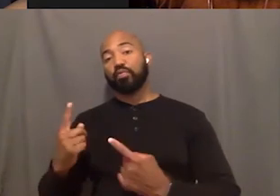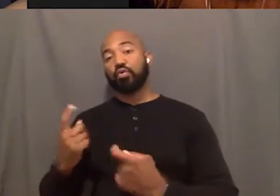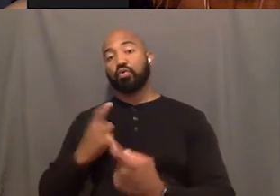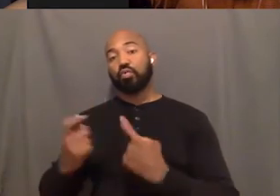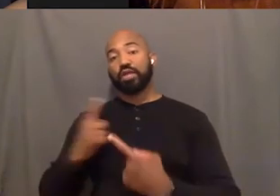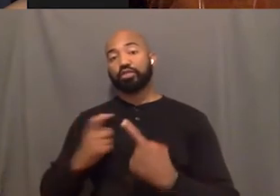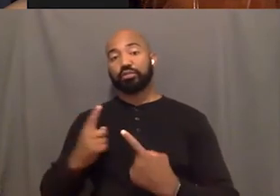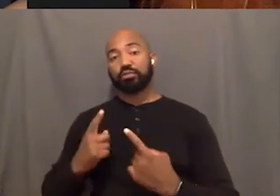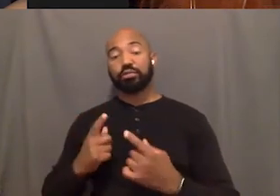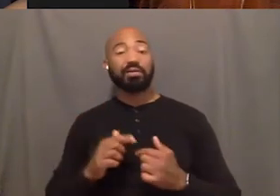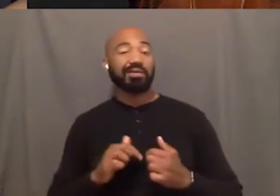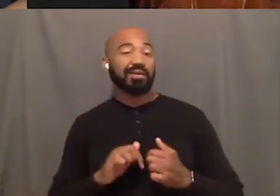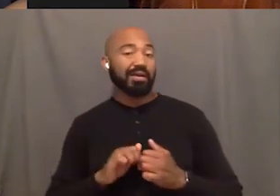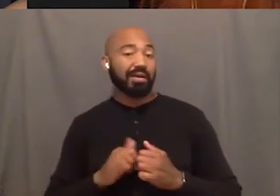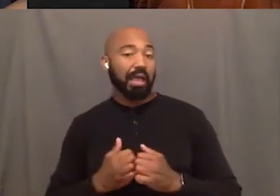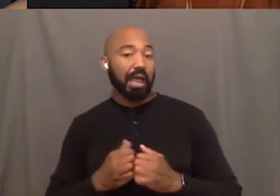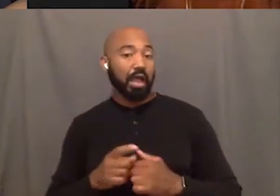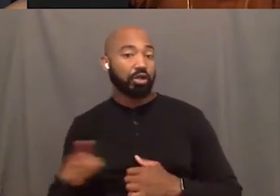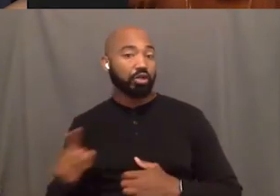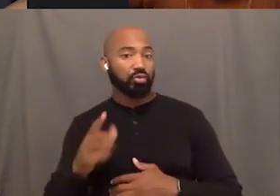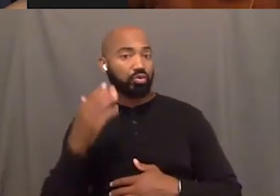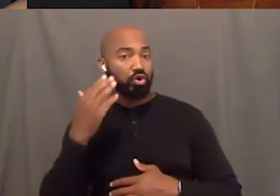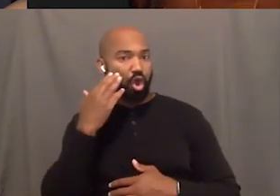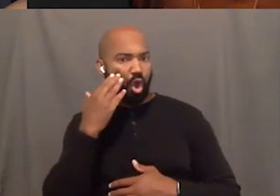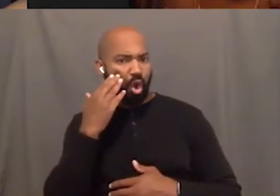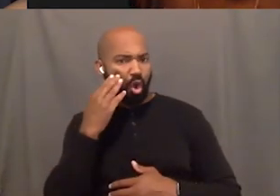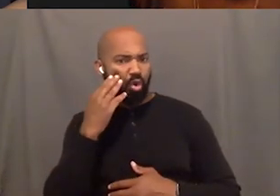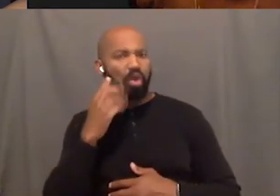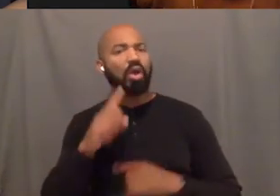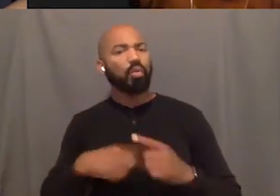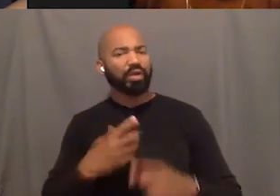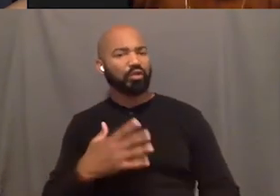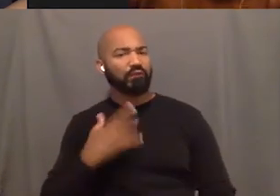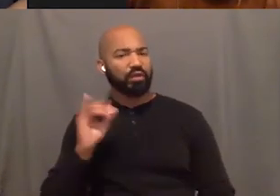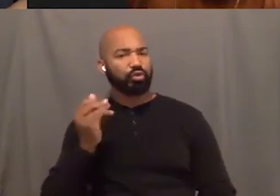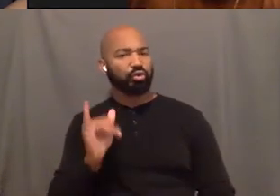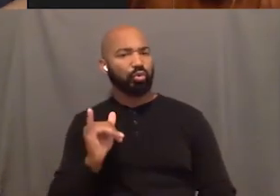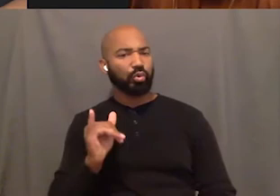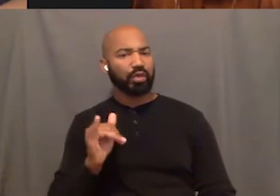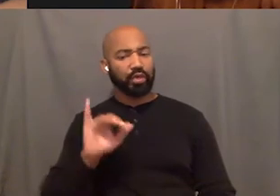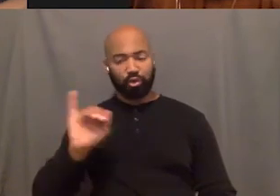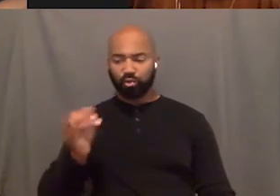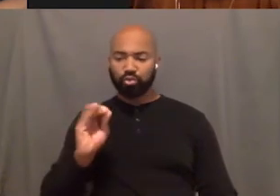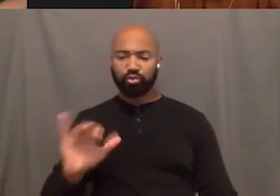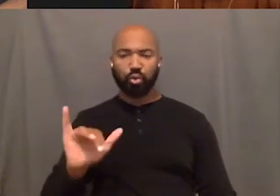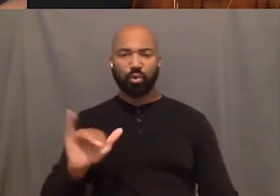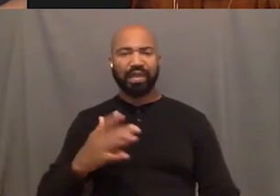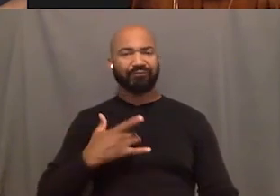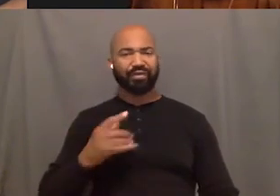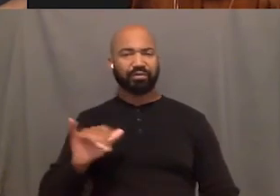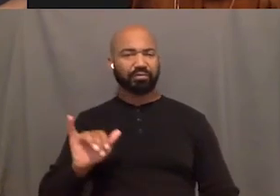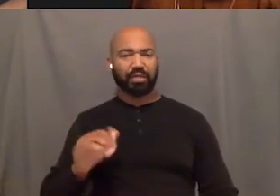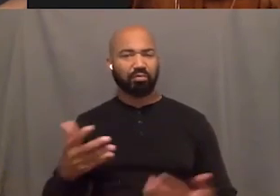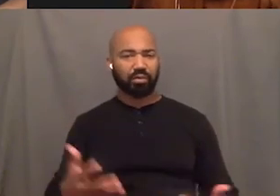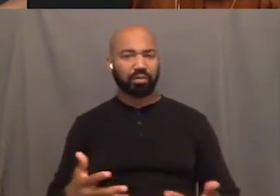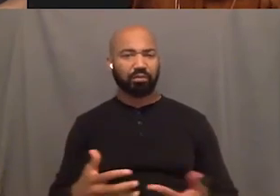How do you know when you're feeling joy? What does it feel like to you? It's like a lost in time